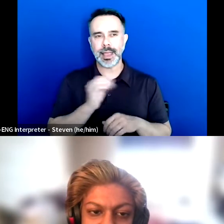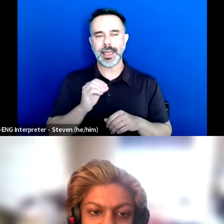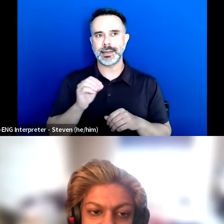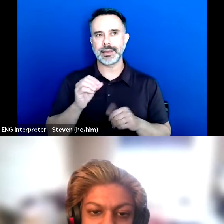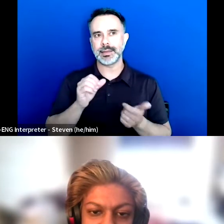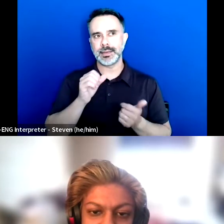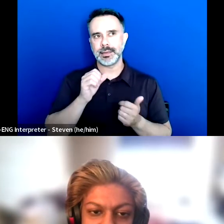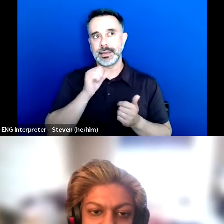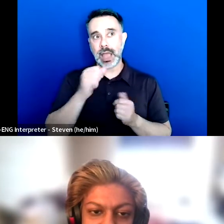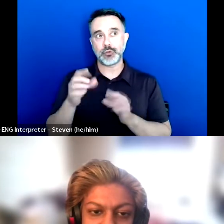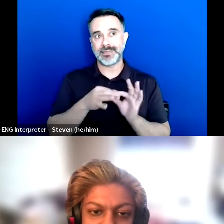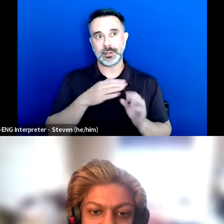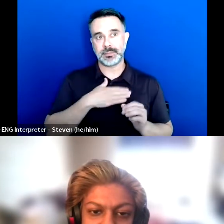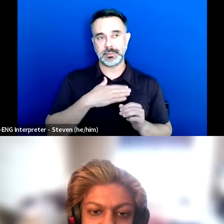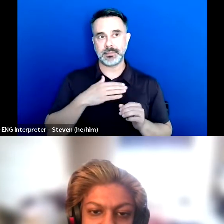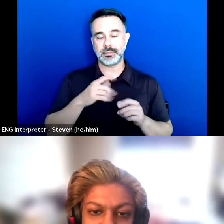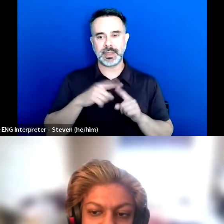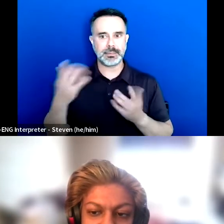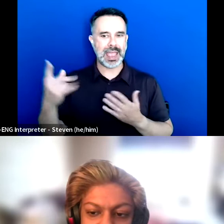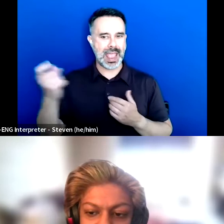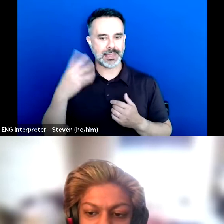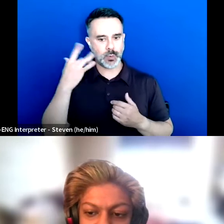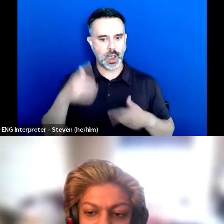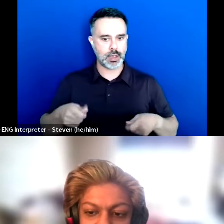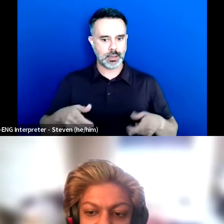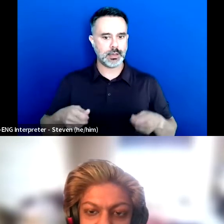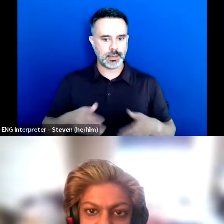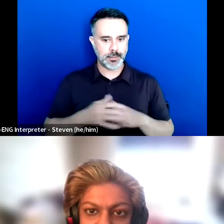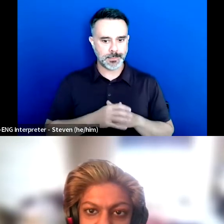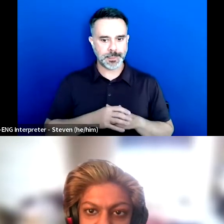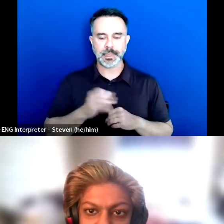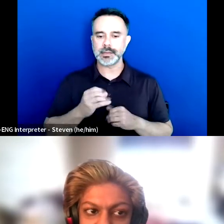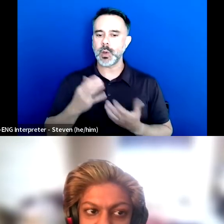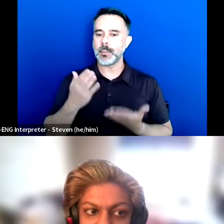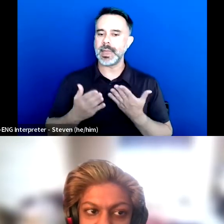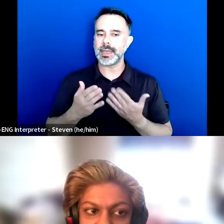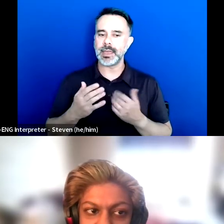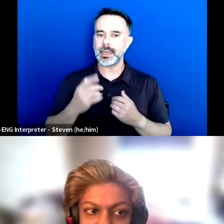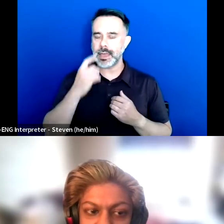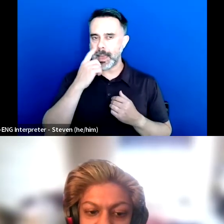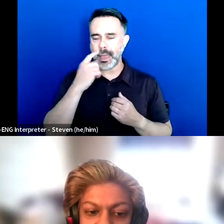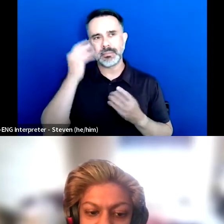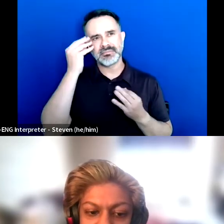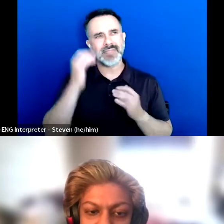So I had a discussion with them about what can I say in that situation to have a reply ready,